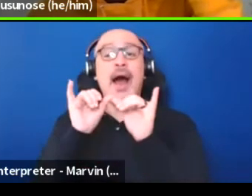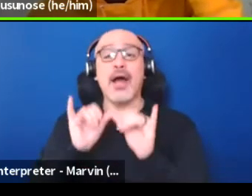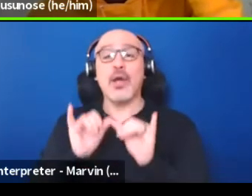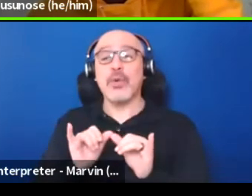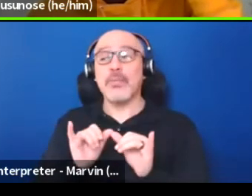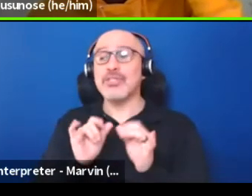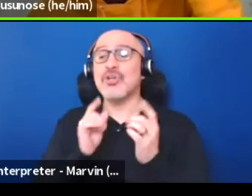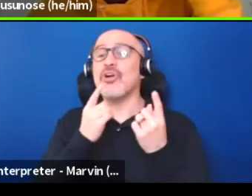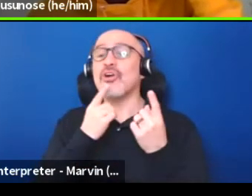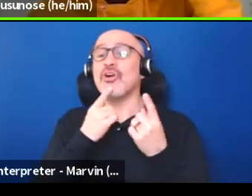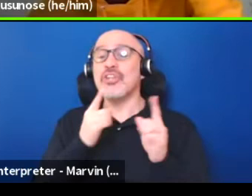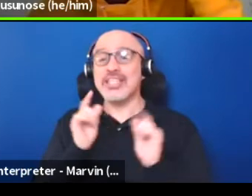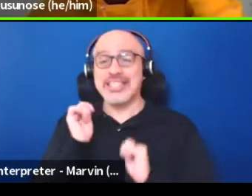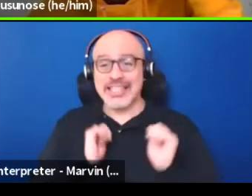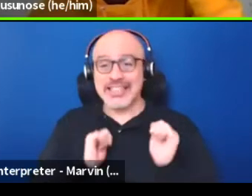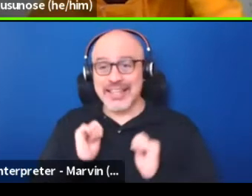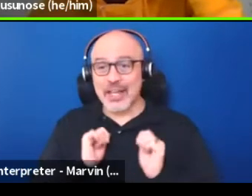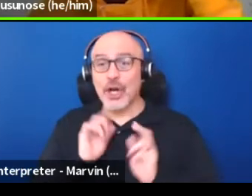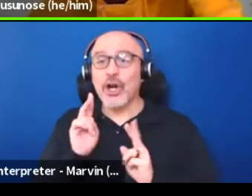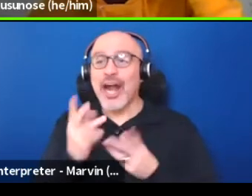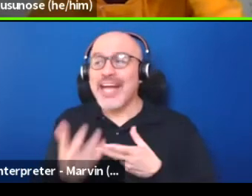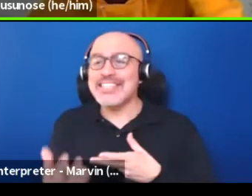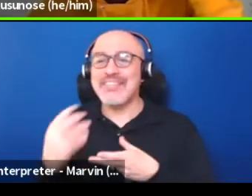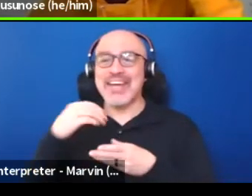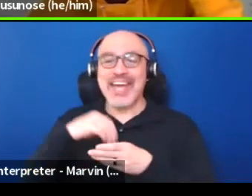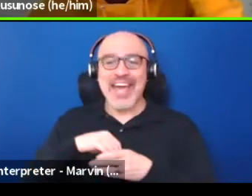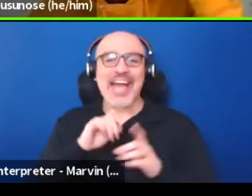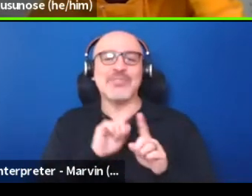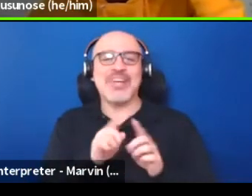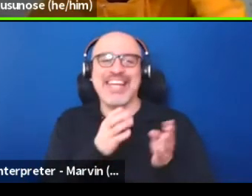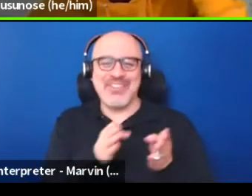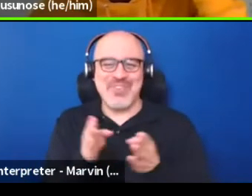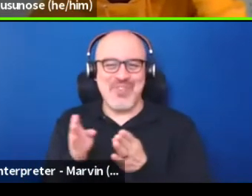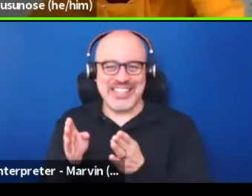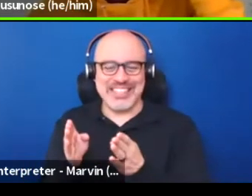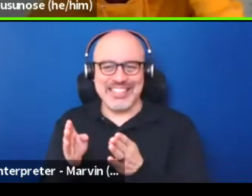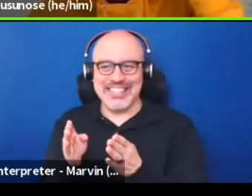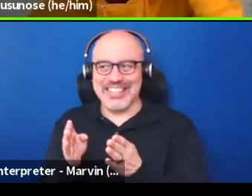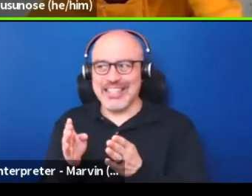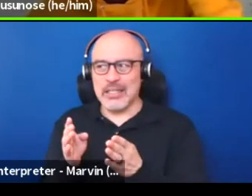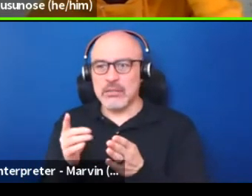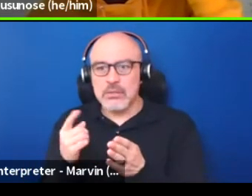and civic engagement in new ways. And I think we are ought to move.